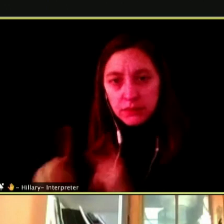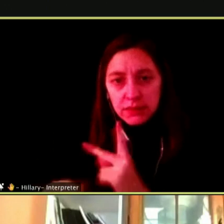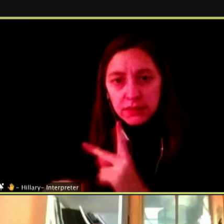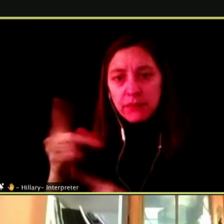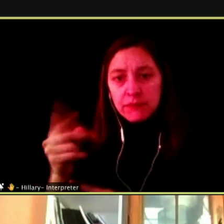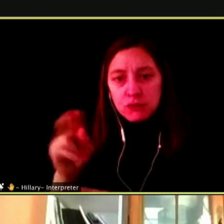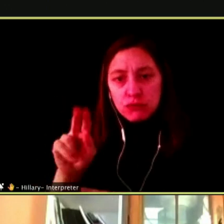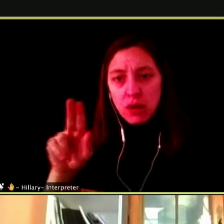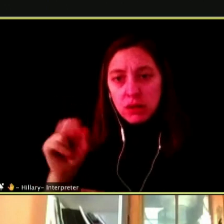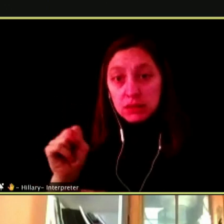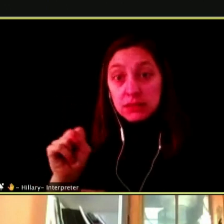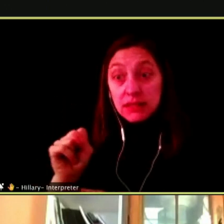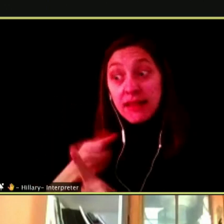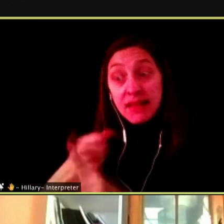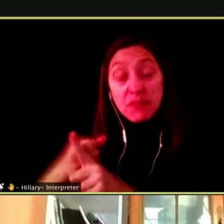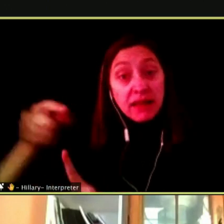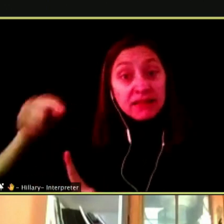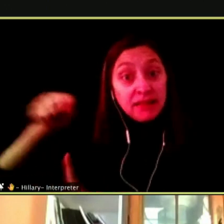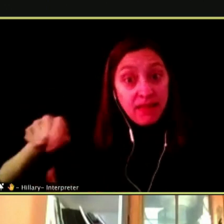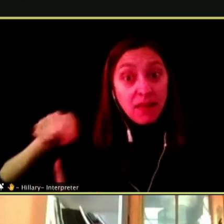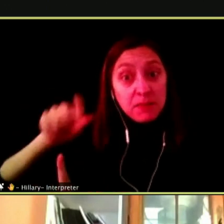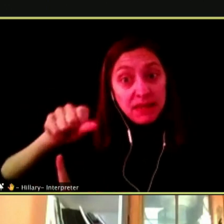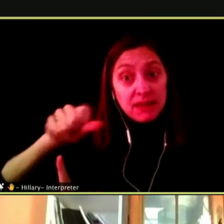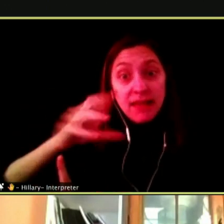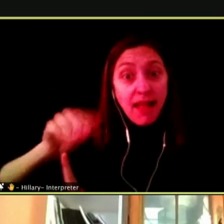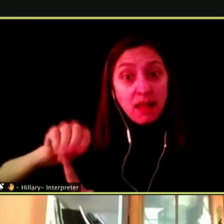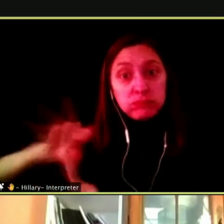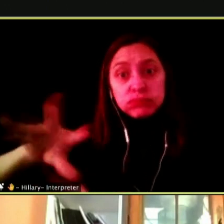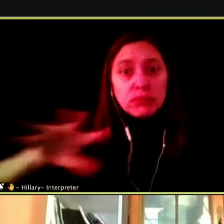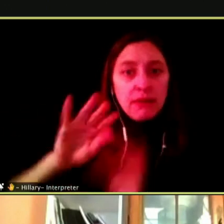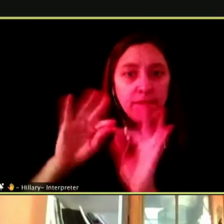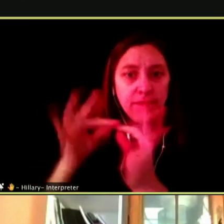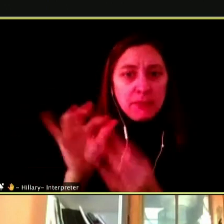BUT IMPACTED THEIR FAMILY AS WELL AND THAT IS PART OF MY REASON FOR NOT VAPING BUT IT